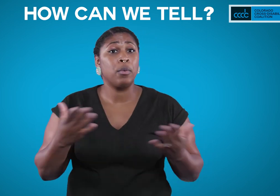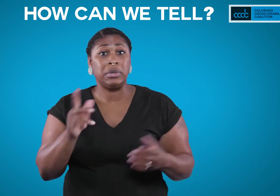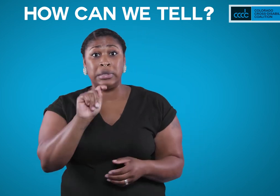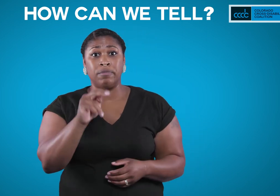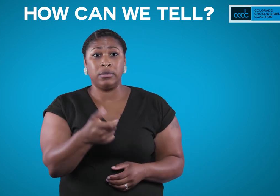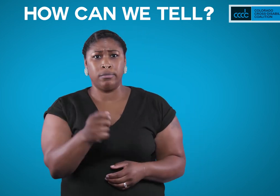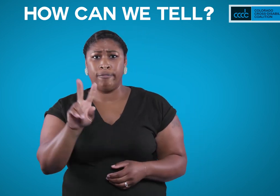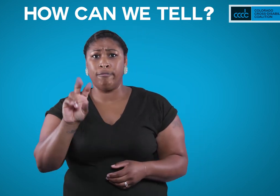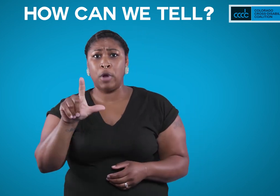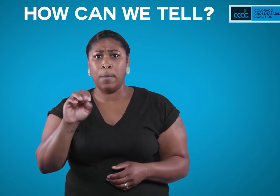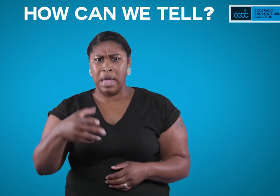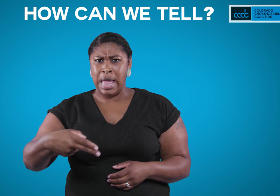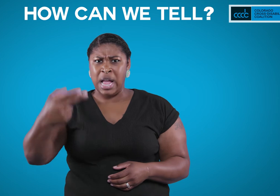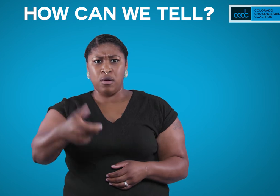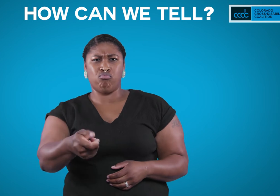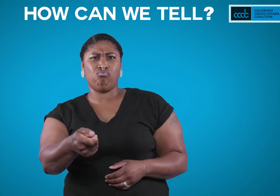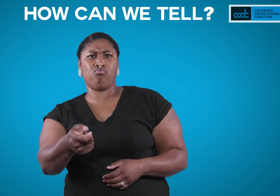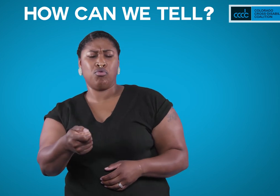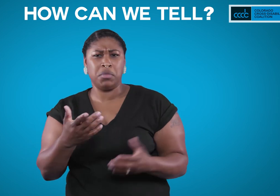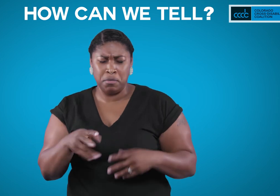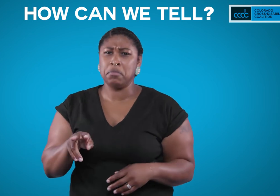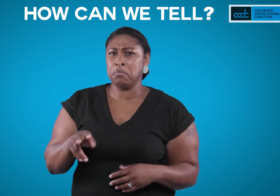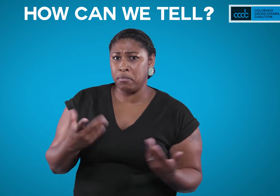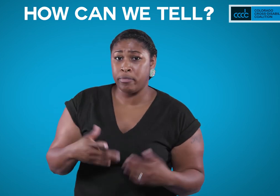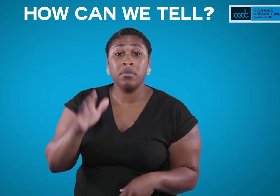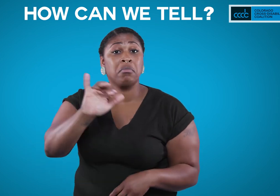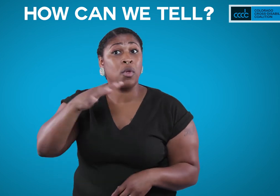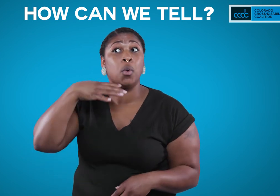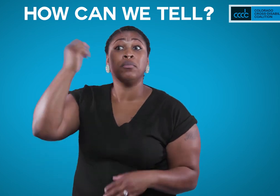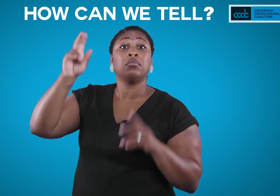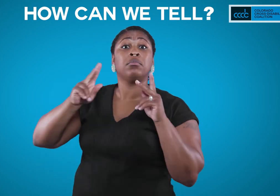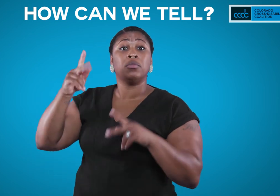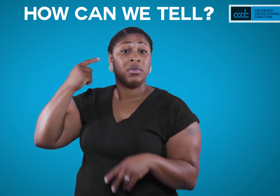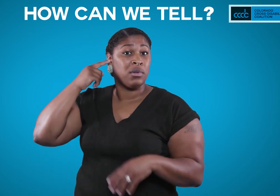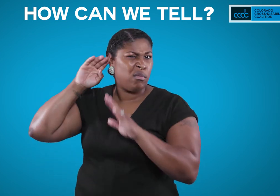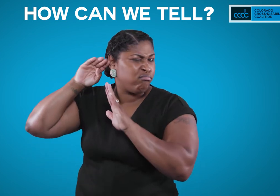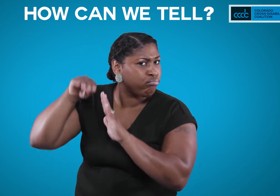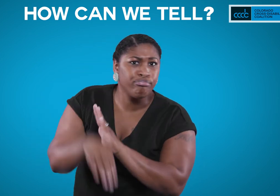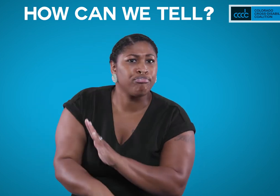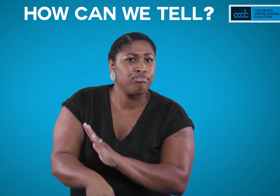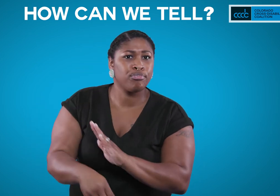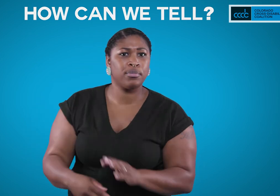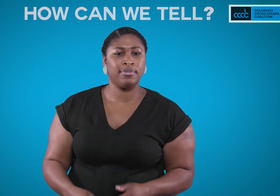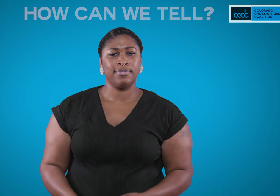or when watching television they have the volume on extra loud! Even elderly folks experience a gradual decline in their hearing.